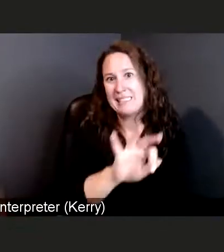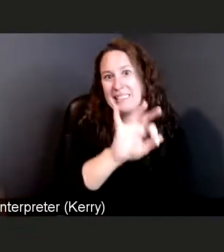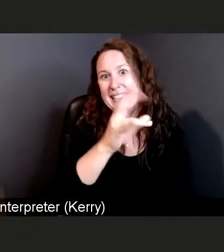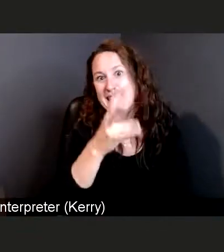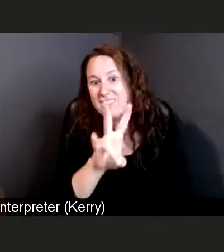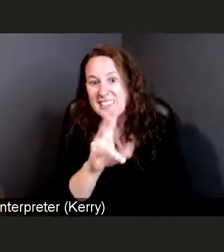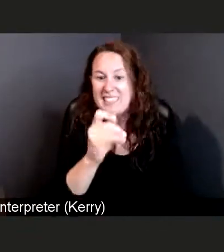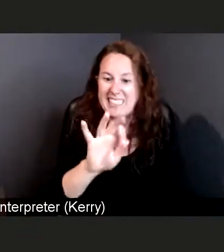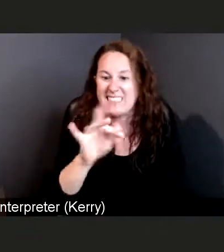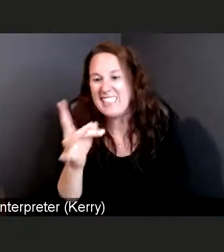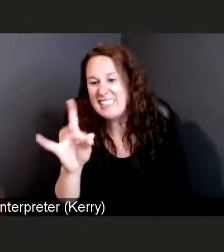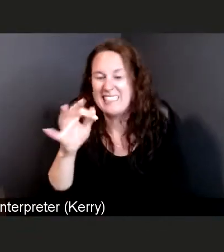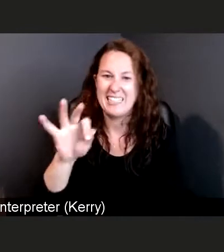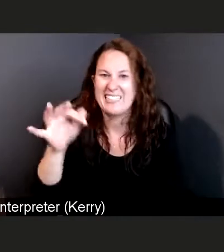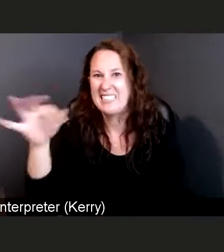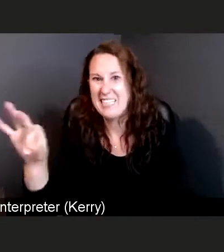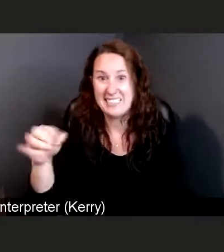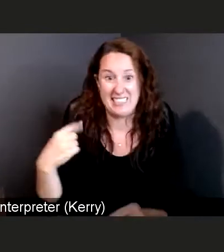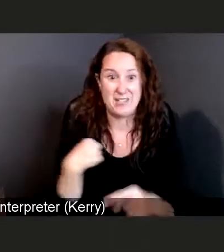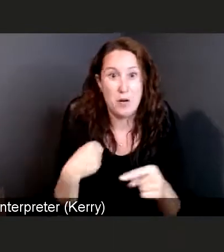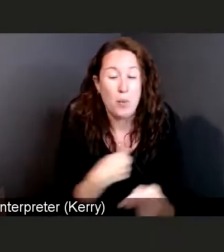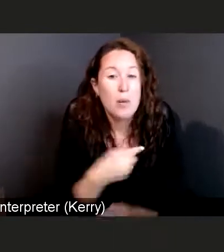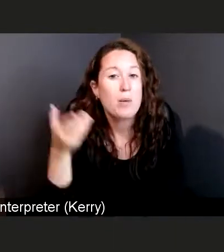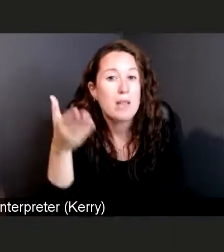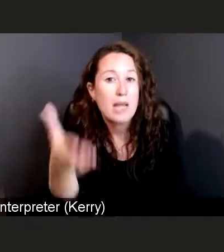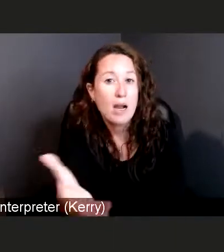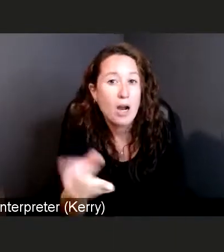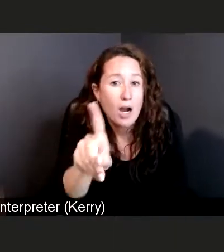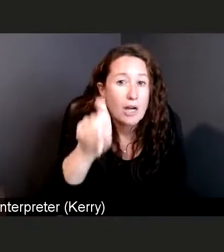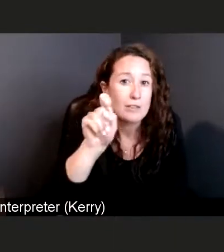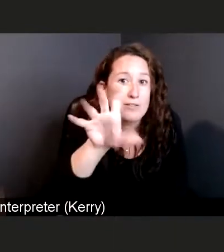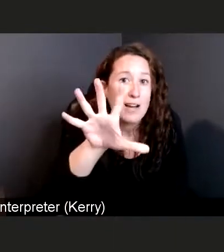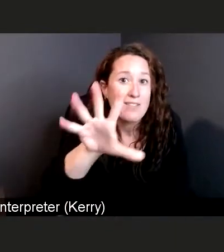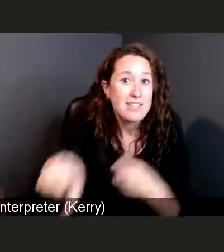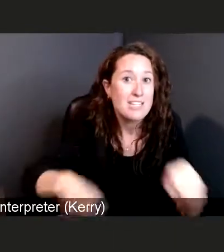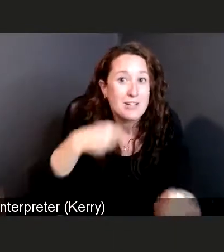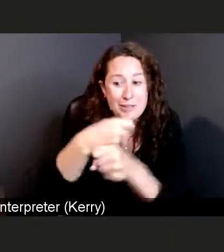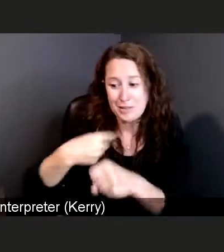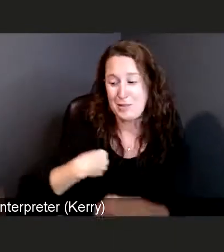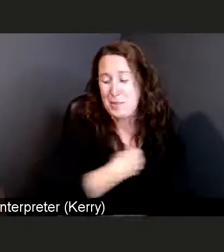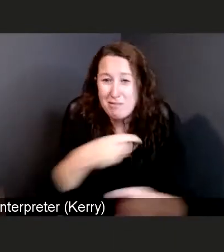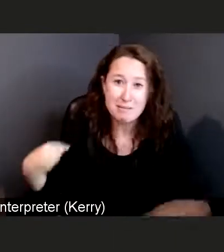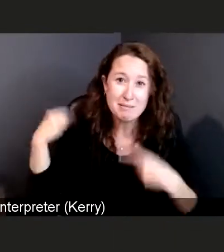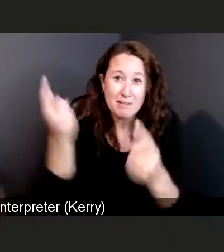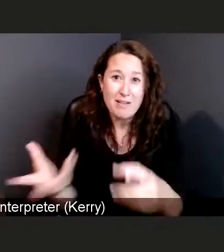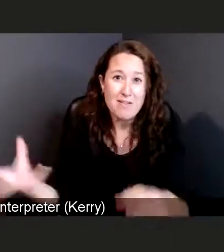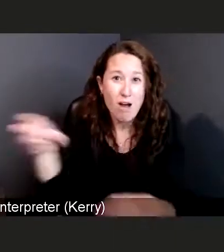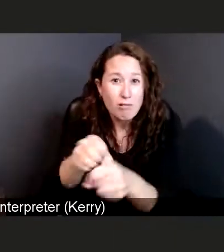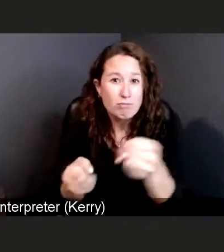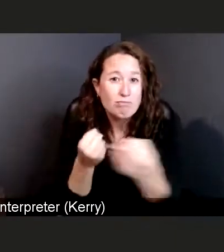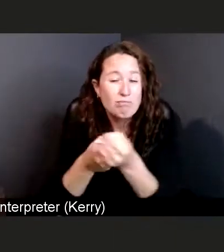and we've been here for 105 years, and we survived that, the community survived that we got through that,